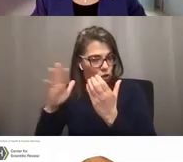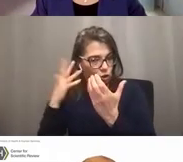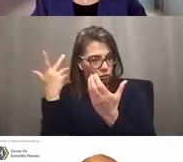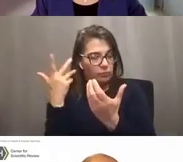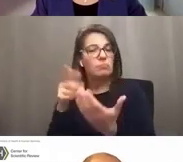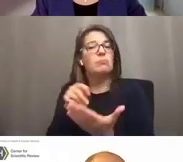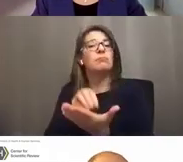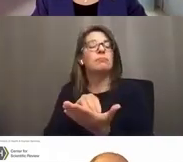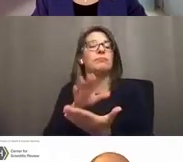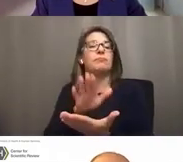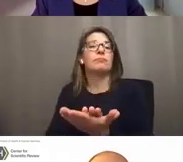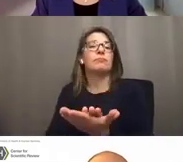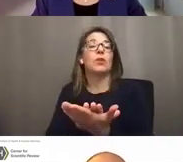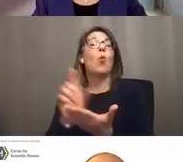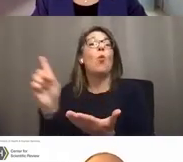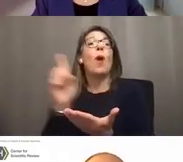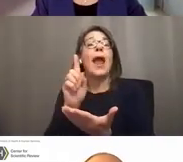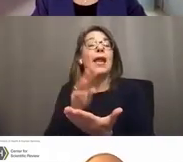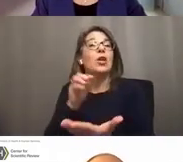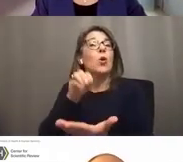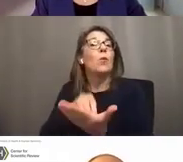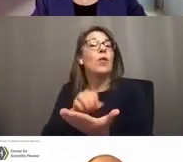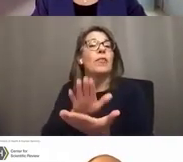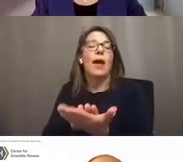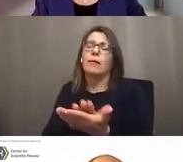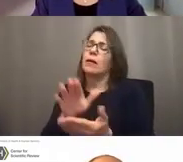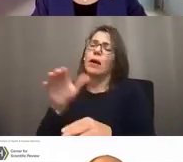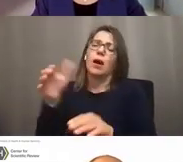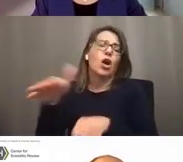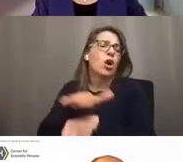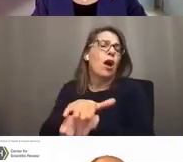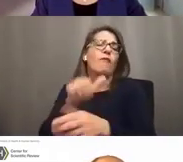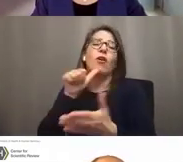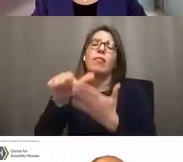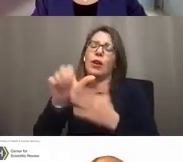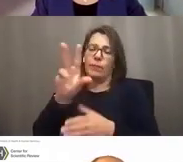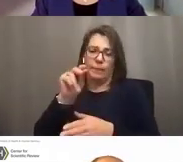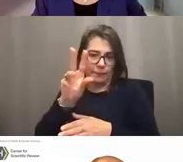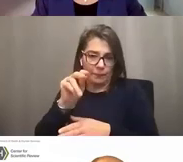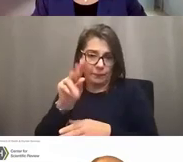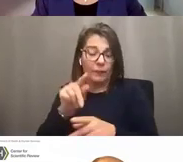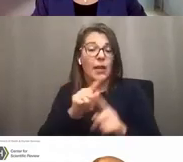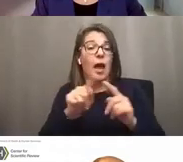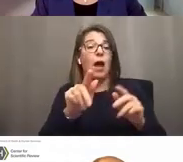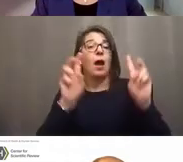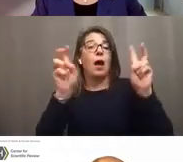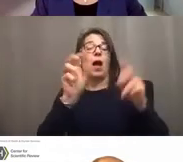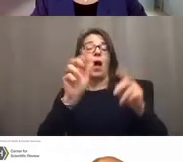The place to put that, however, is not in the cover letter. It is in the assignment request form.